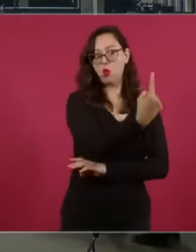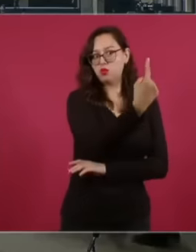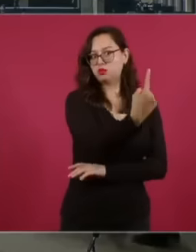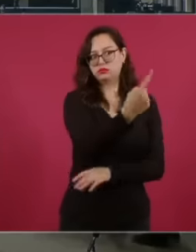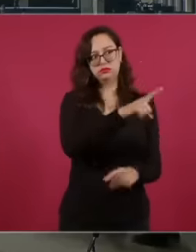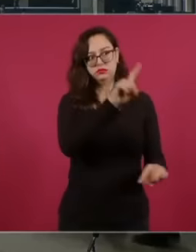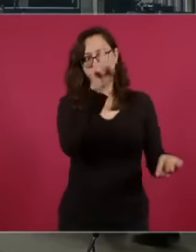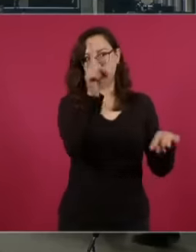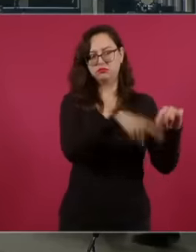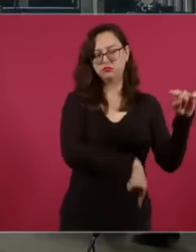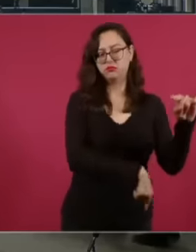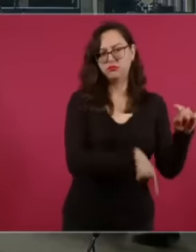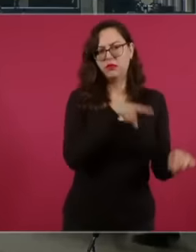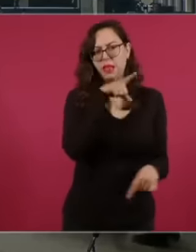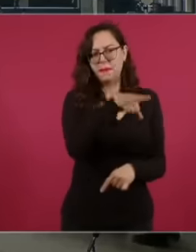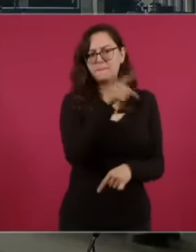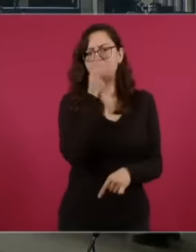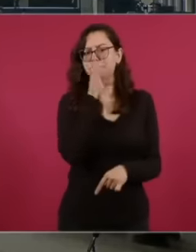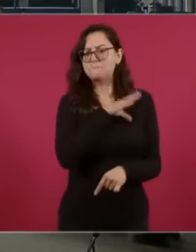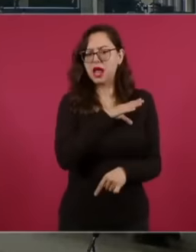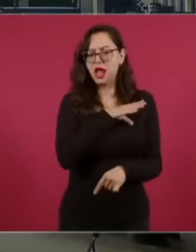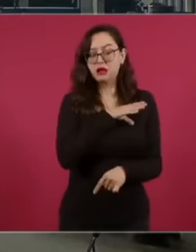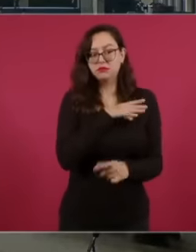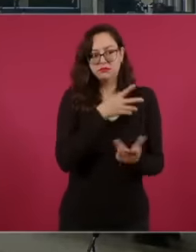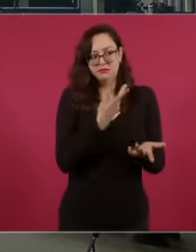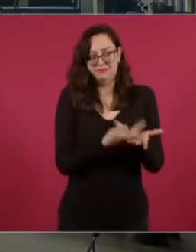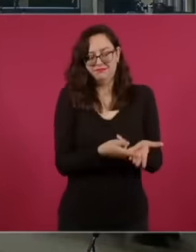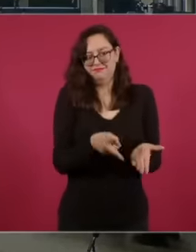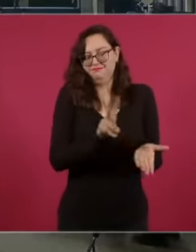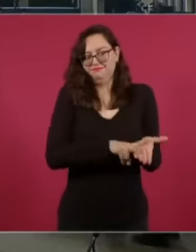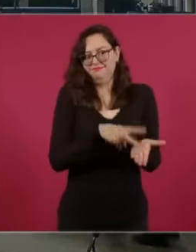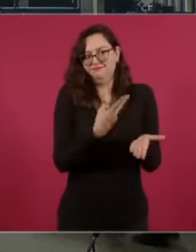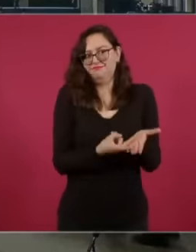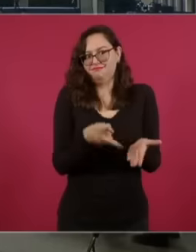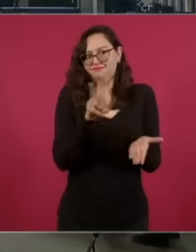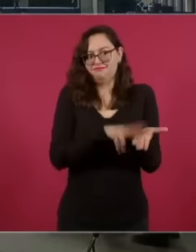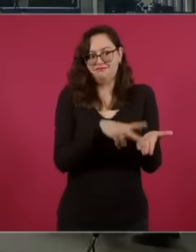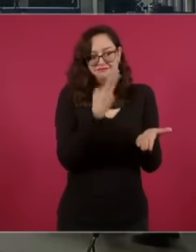it is bad The national manufacturer but because it quadruples the price, that is, it is a true